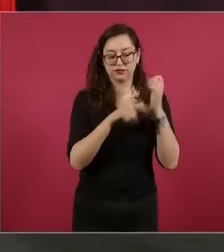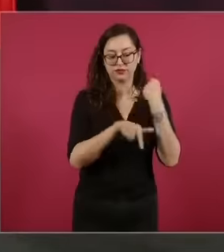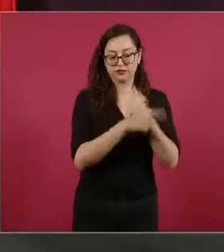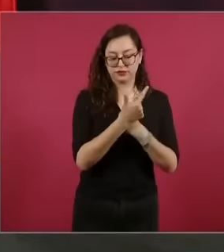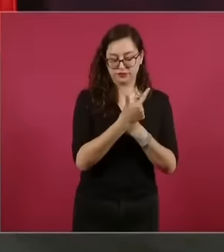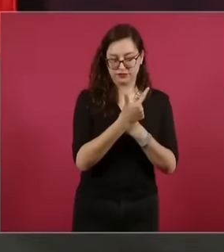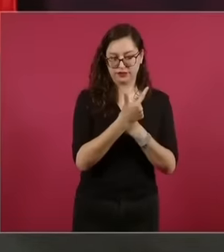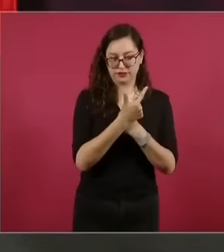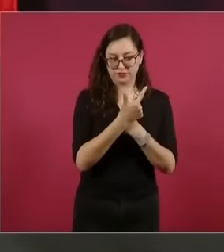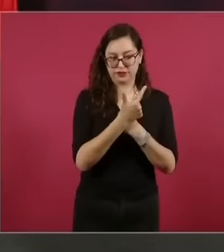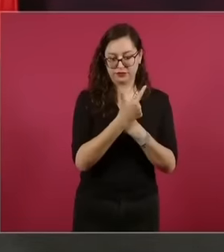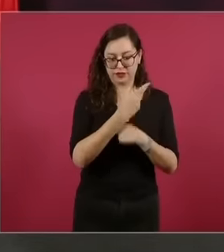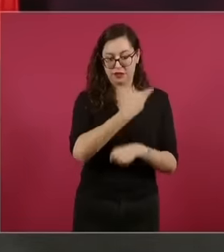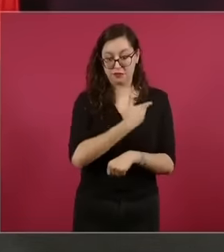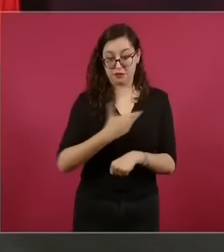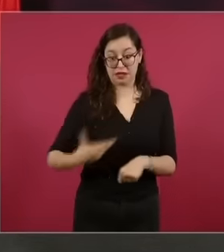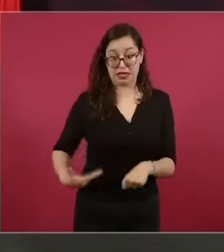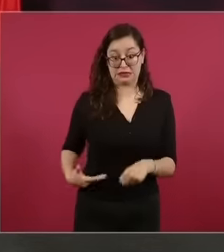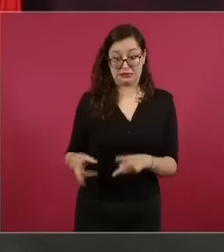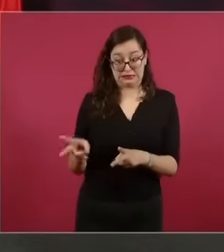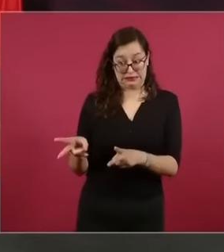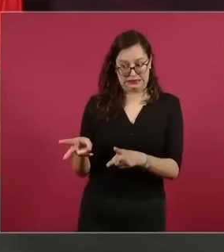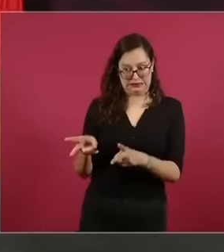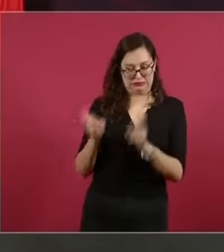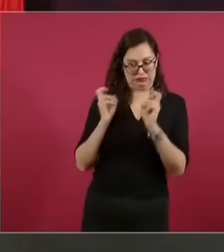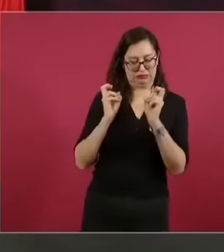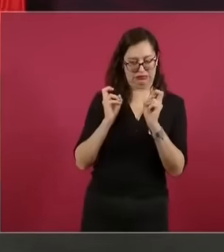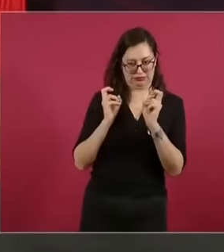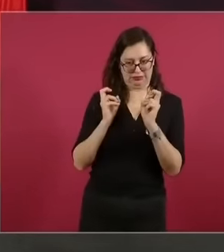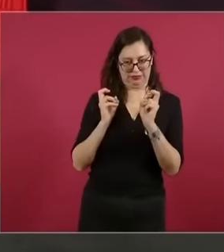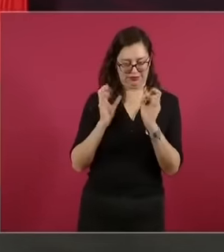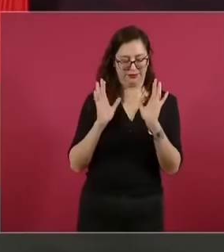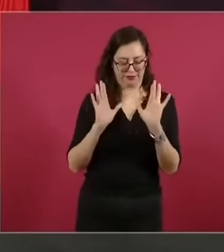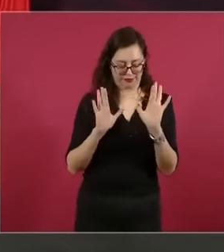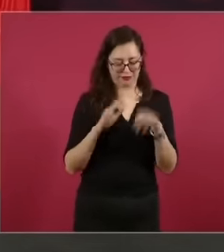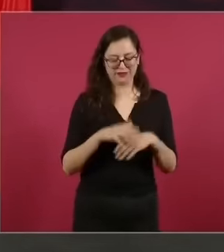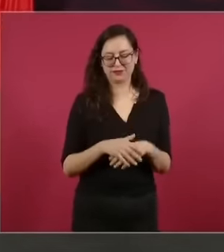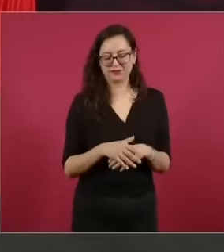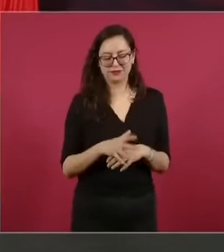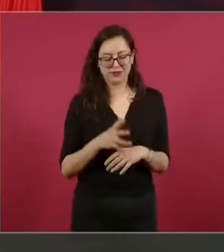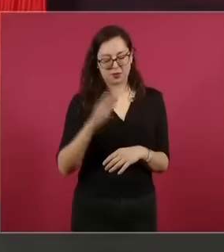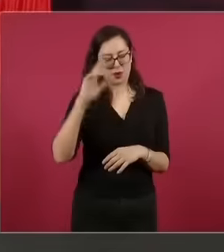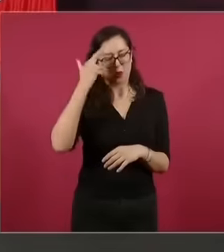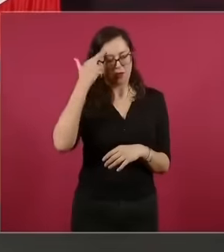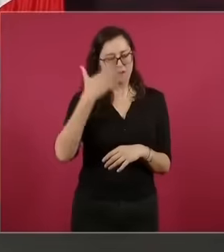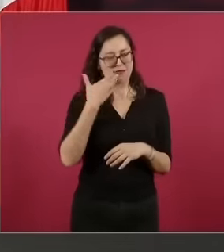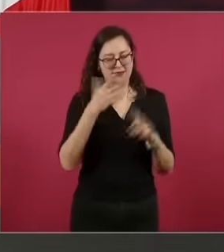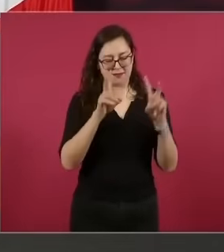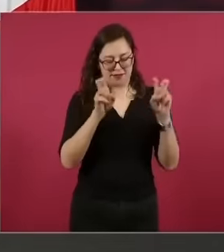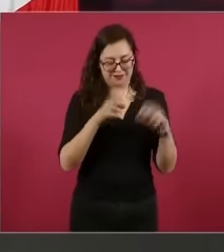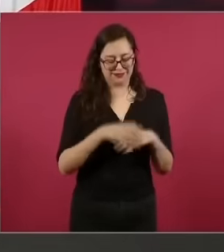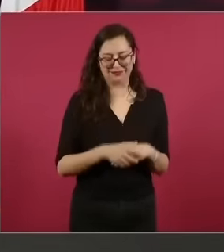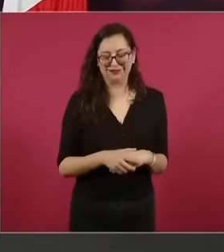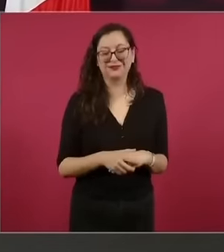something like that and in that book I describe the richest people in